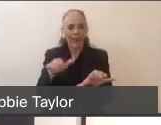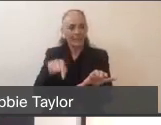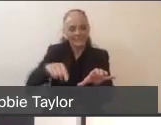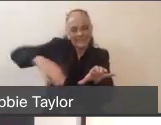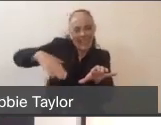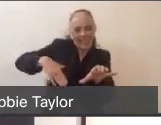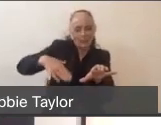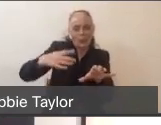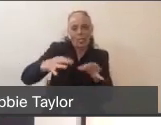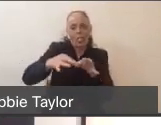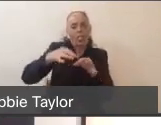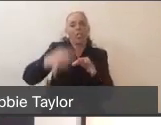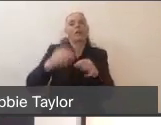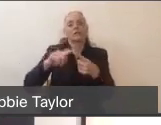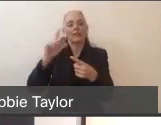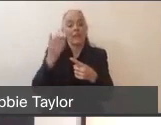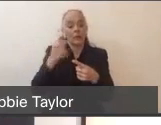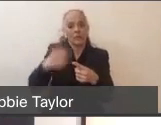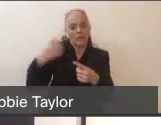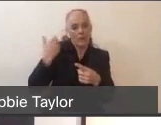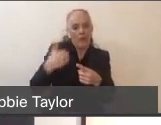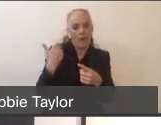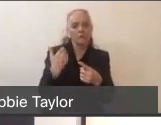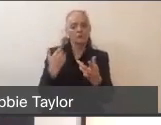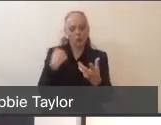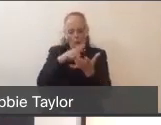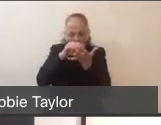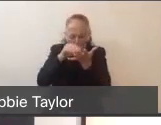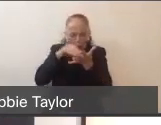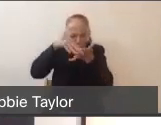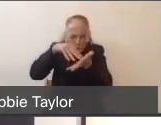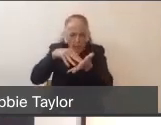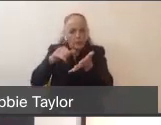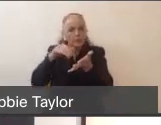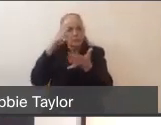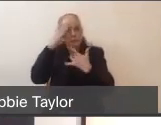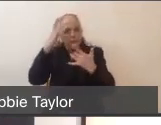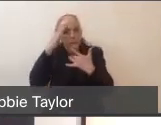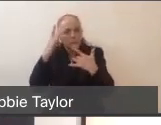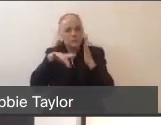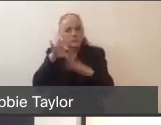which will be a benefit not only for our system, but for patients and loved ones.